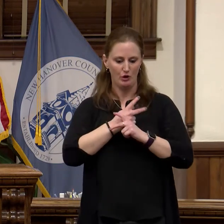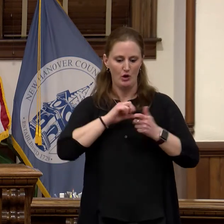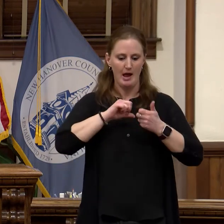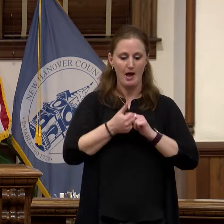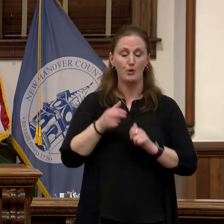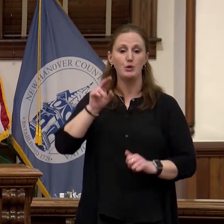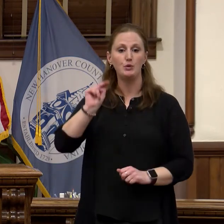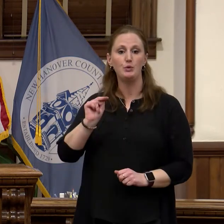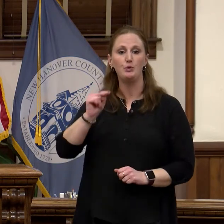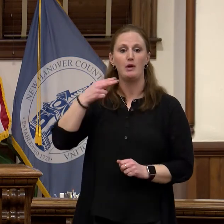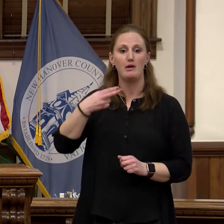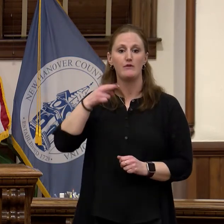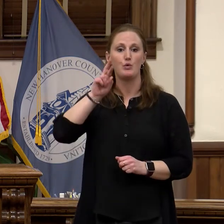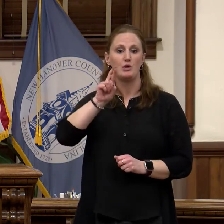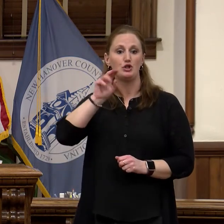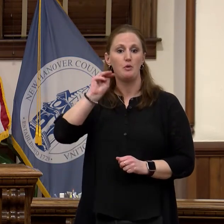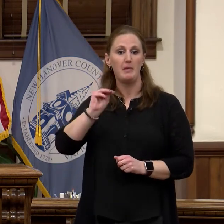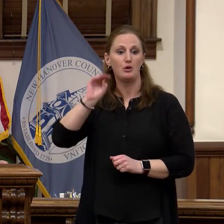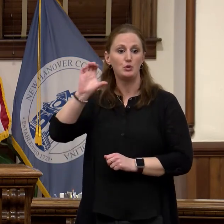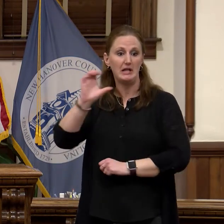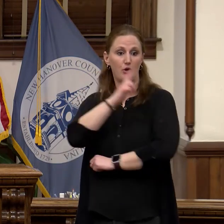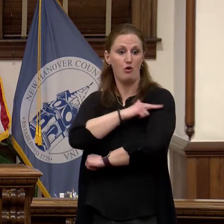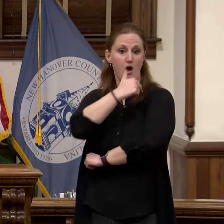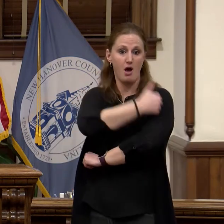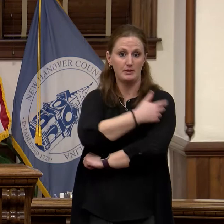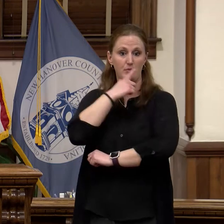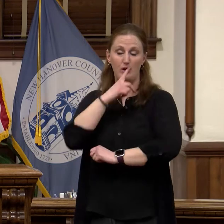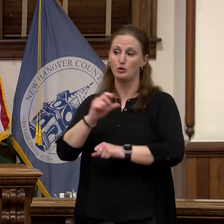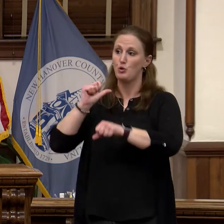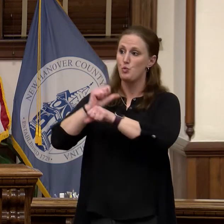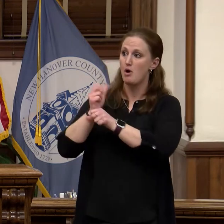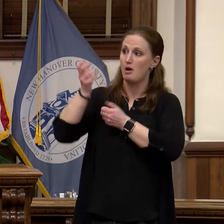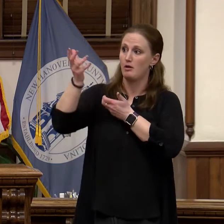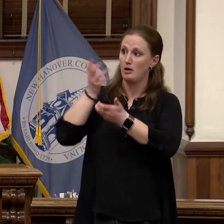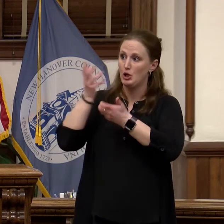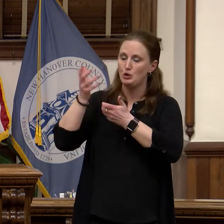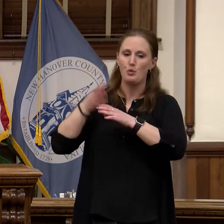Center and local partners in order to advance health equity and prevent